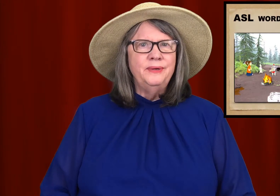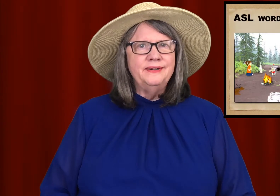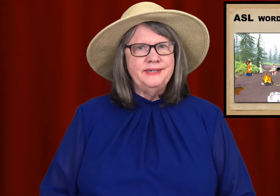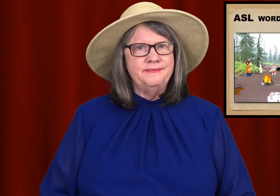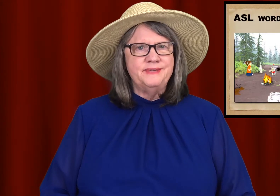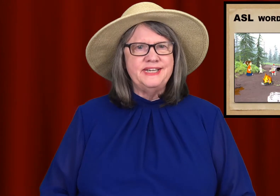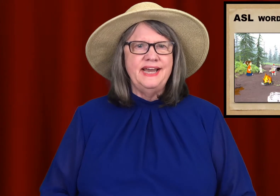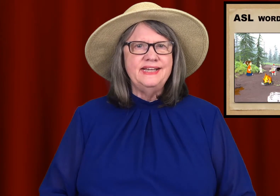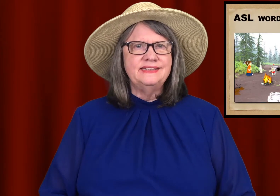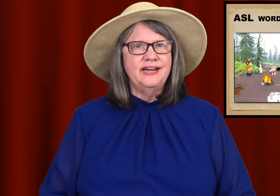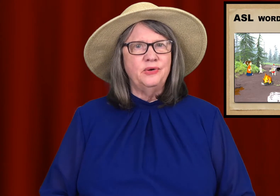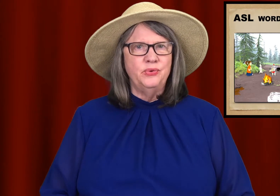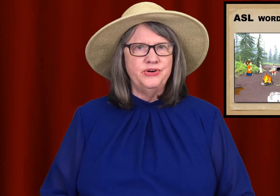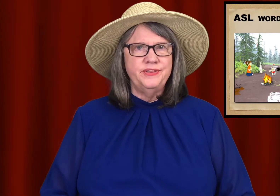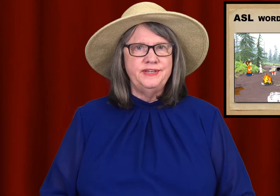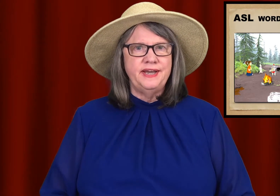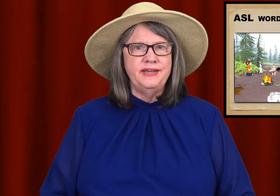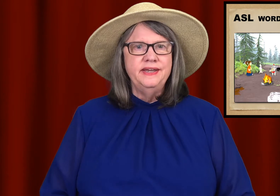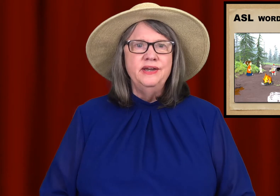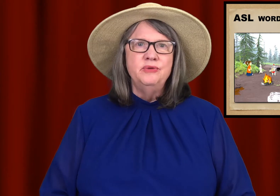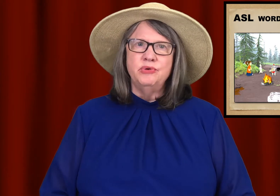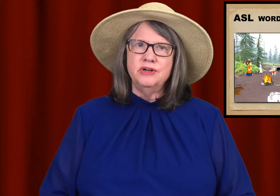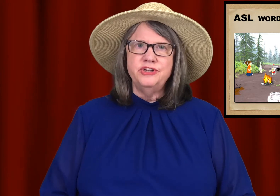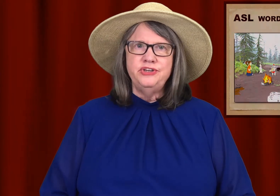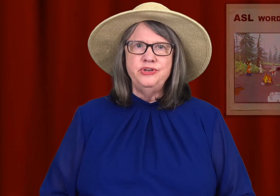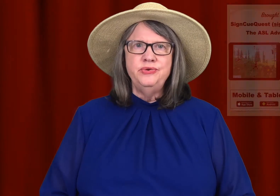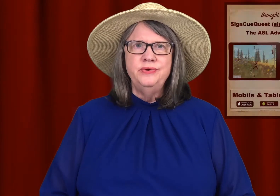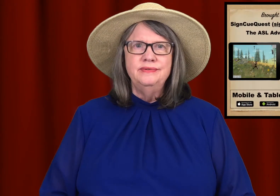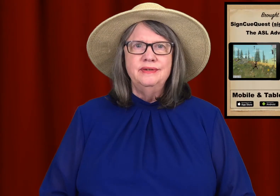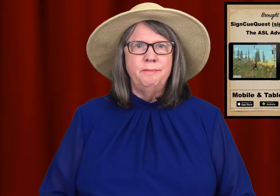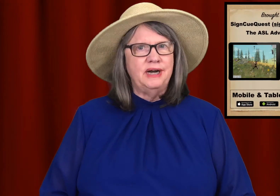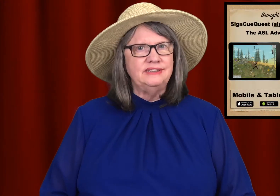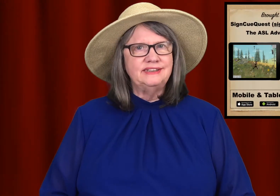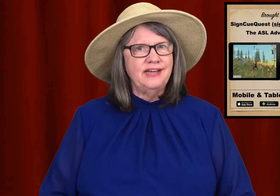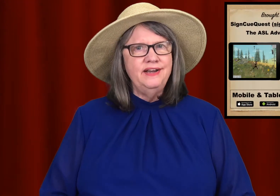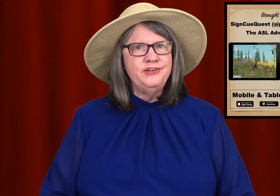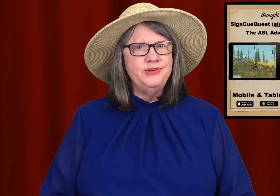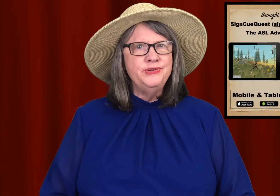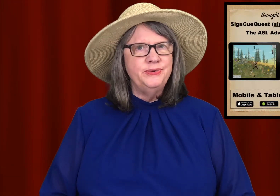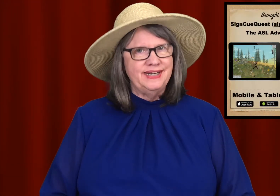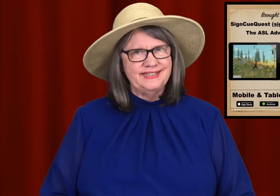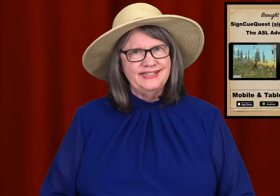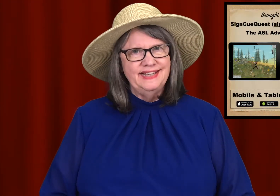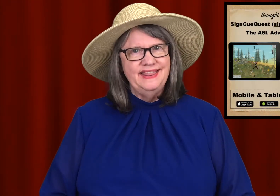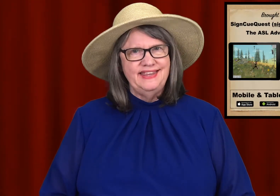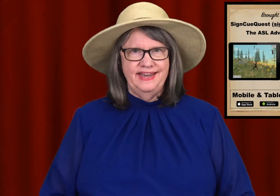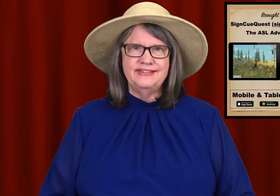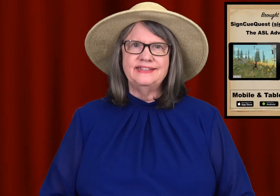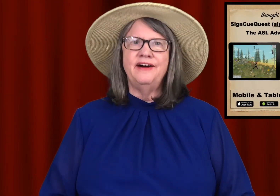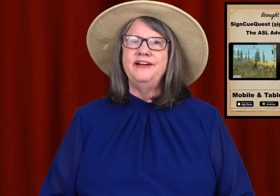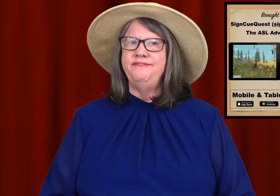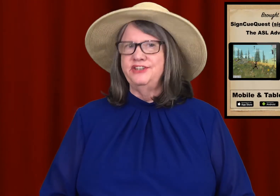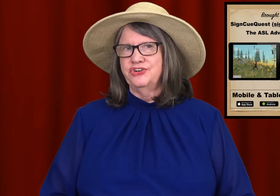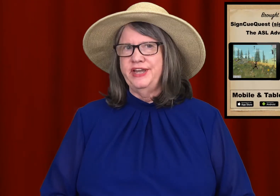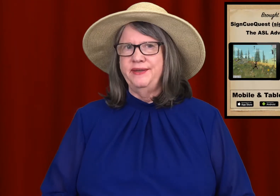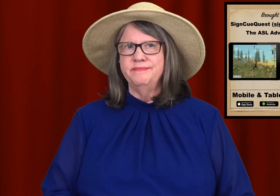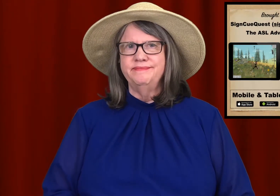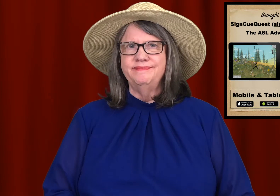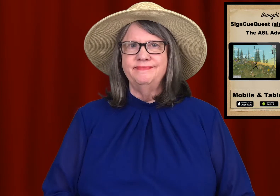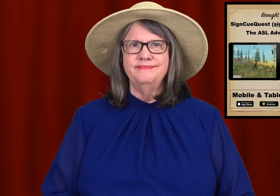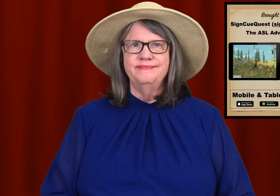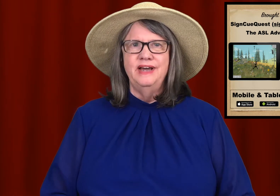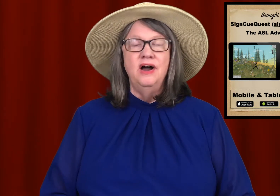Welcome to ASL Word Of The Day brought to you by SignCueQuest, The ASL Adventure Game.